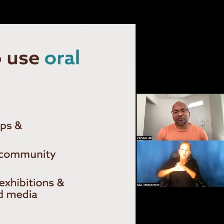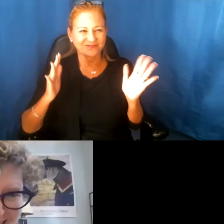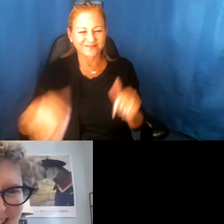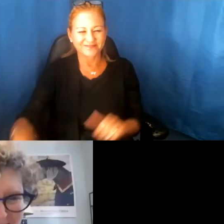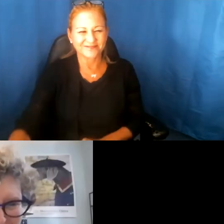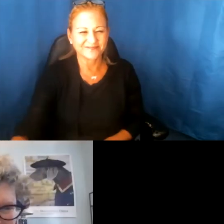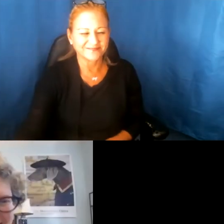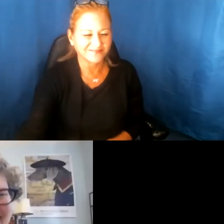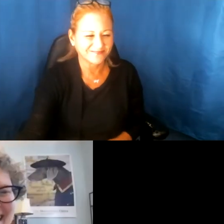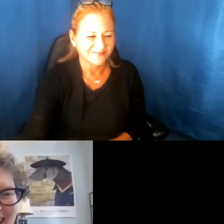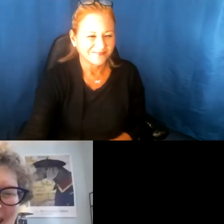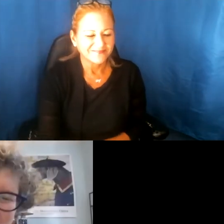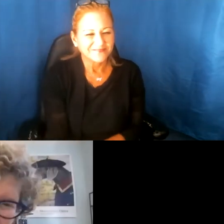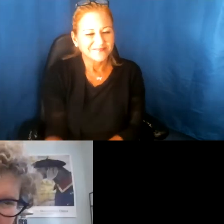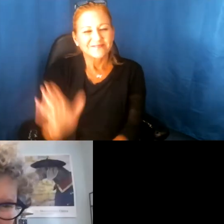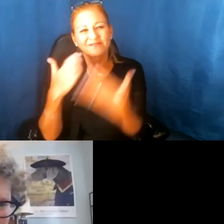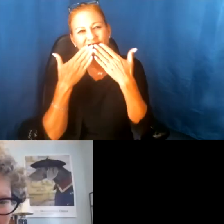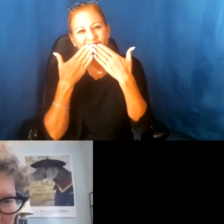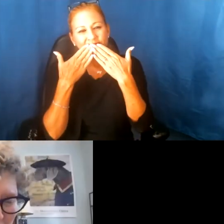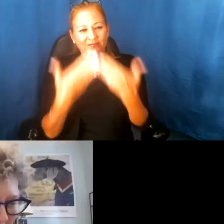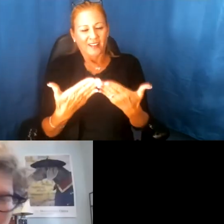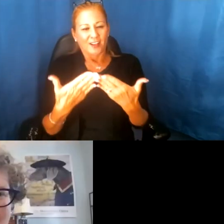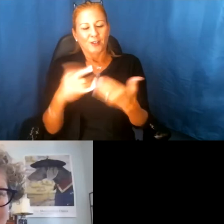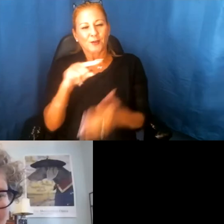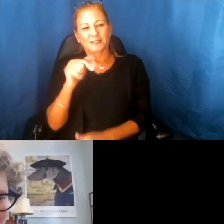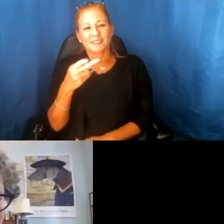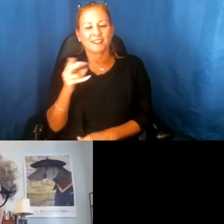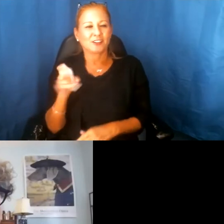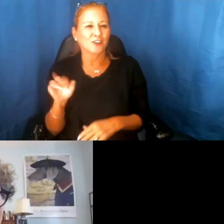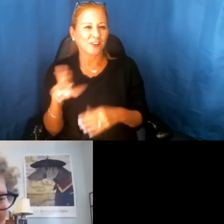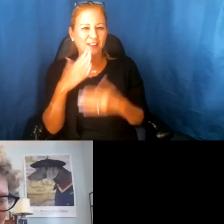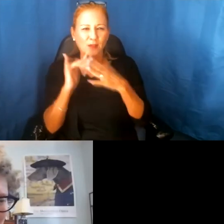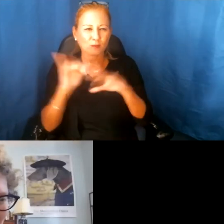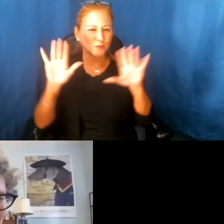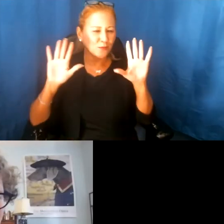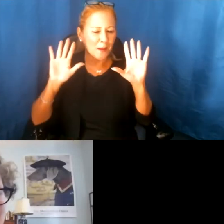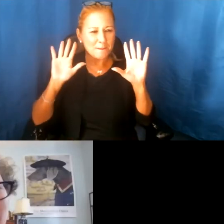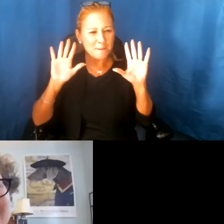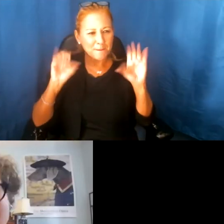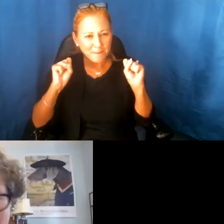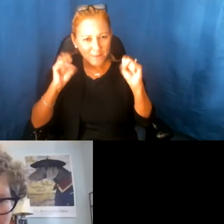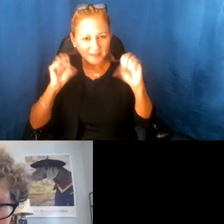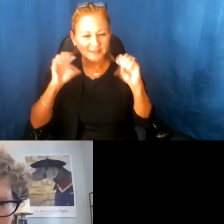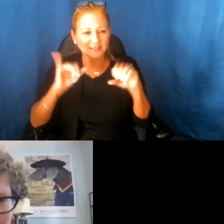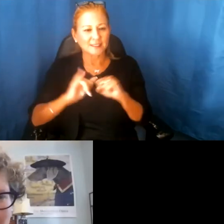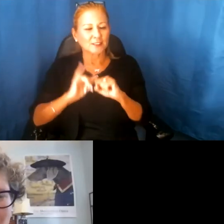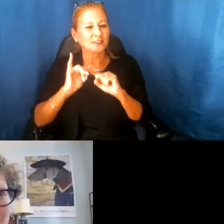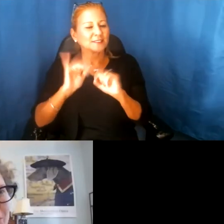Thank you, Zaheer, that was amazing. It is just spectacular to listen to you